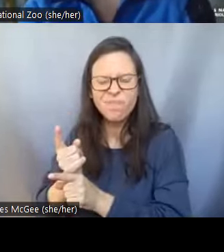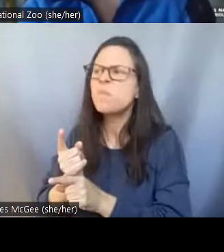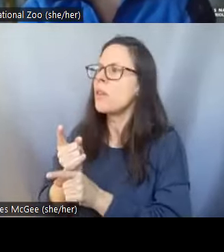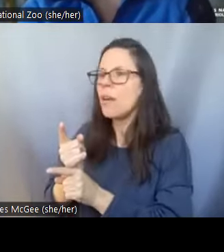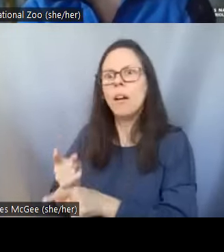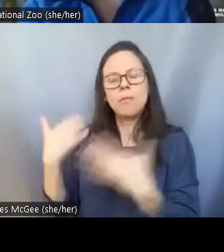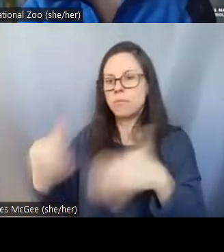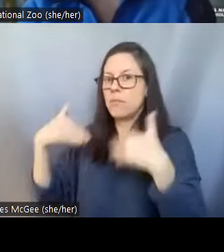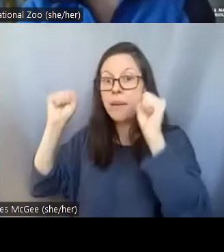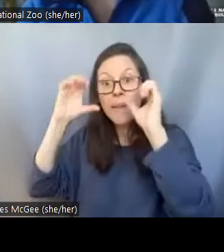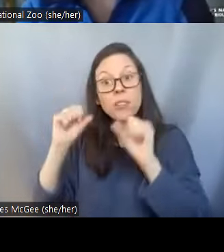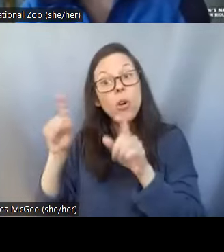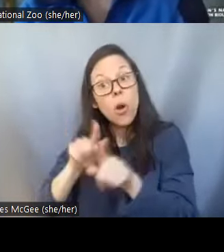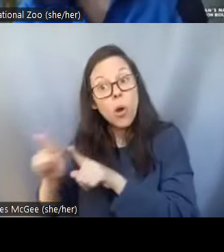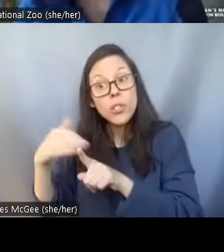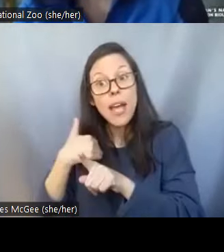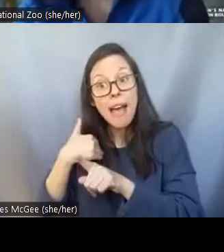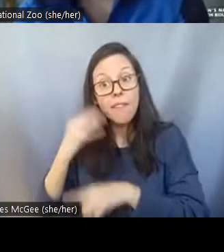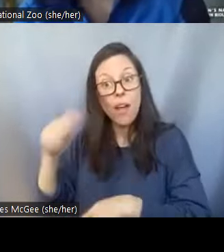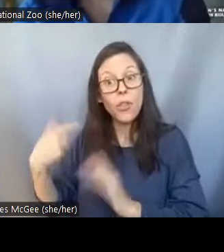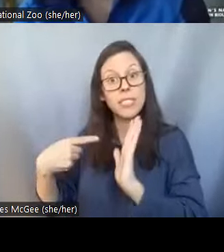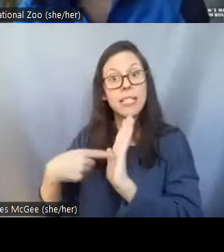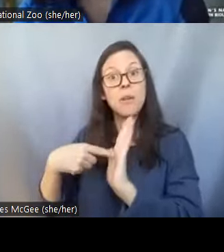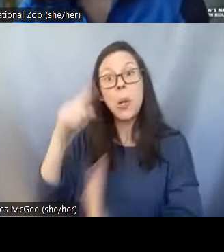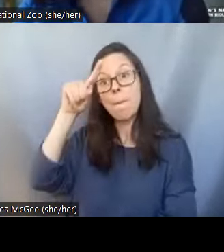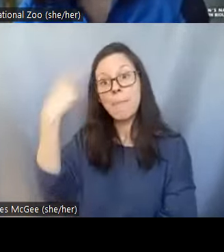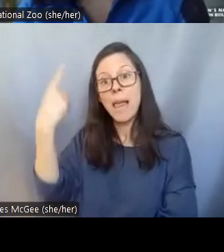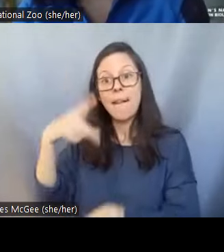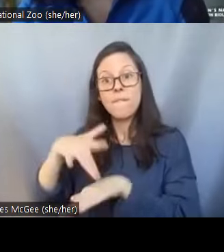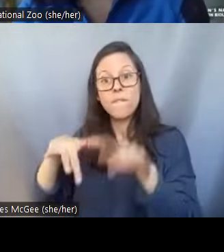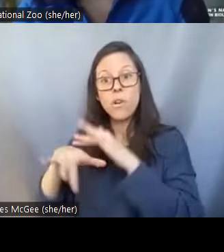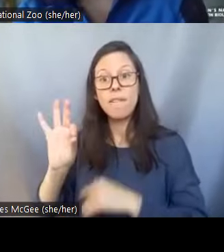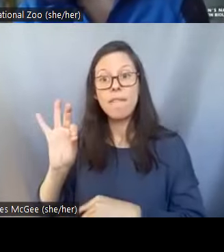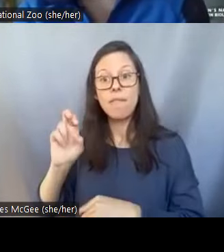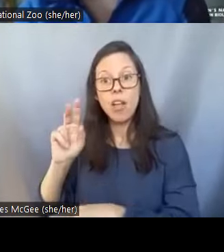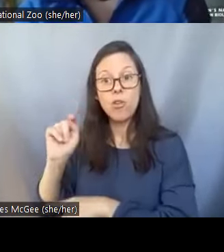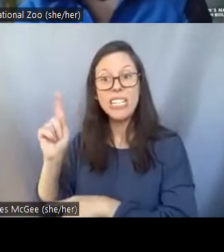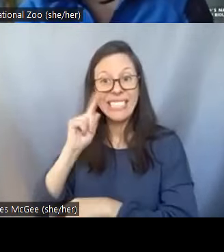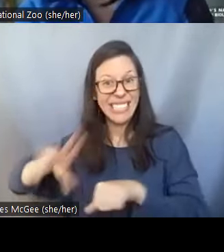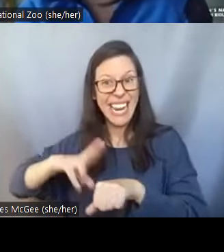is native to North America and the same thing happened right. >>Pei-Chih: Yeah they are once